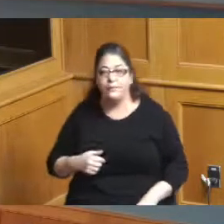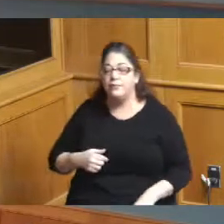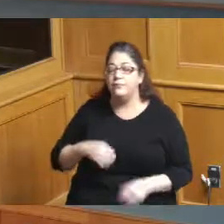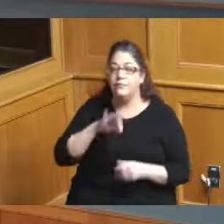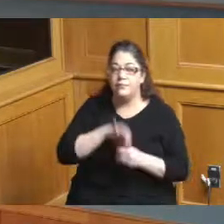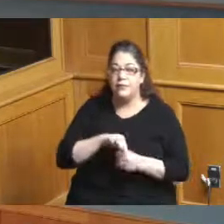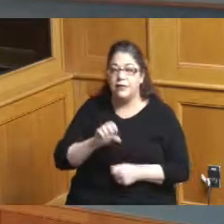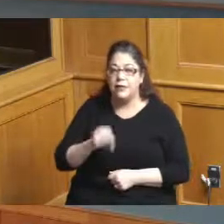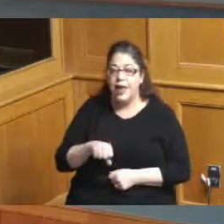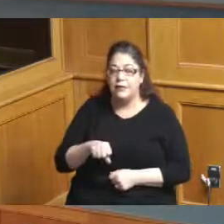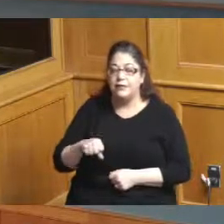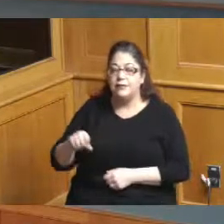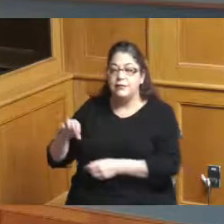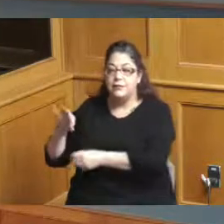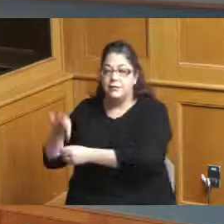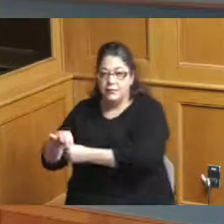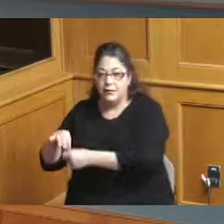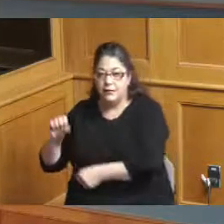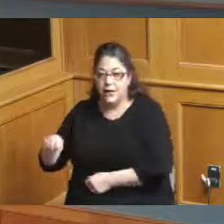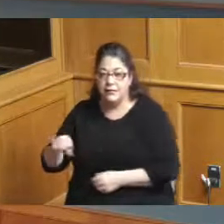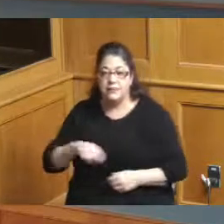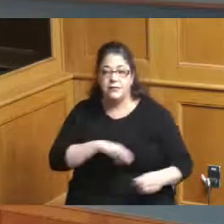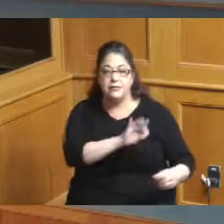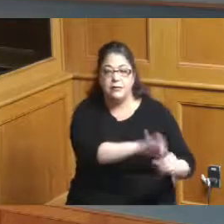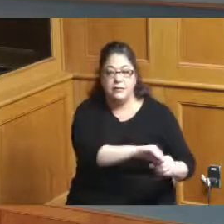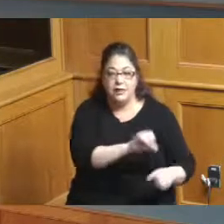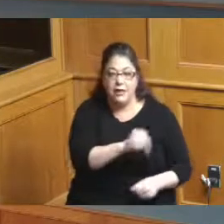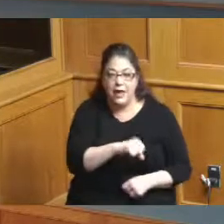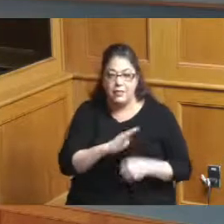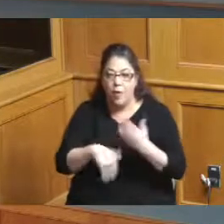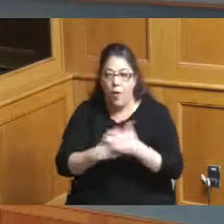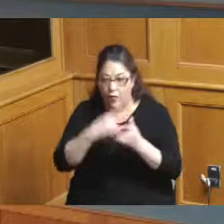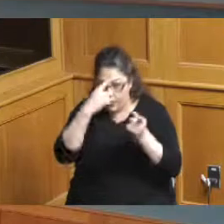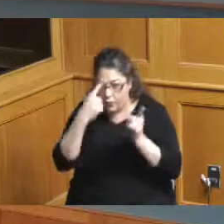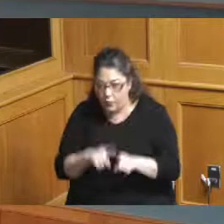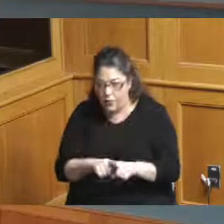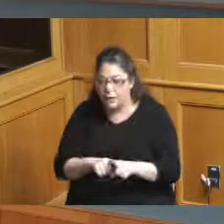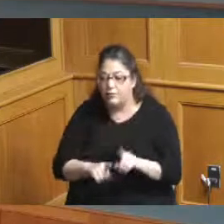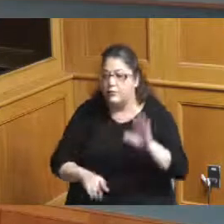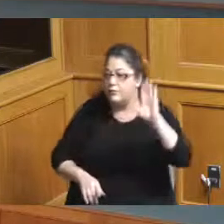yes Commissioner yes Commissioner Driehaus yes thank you Madam President if I could just from a